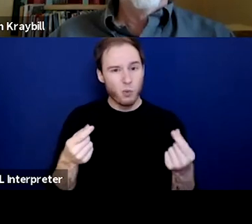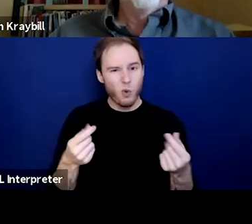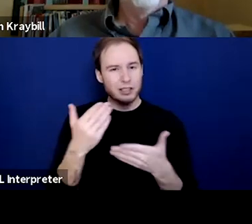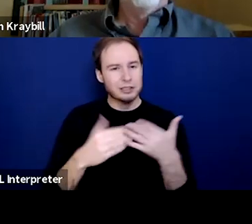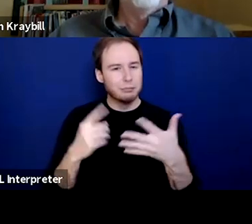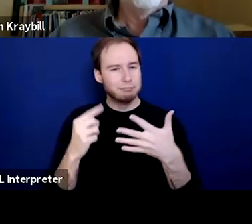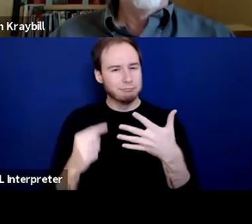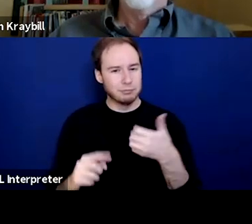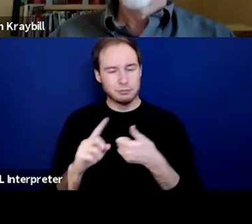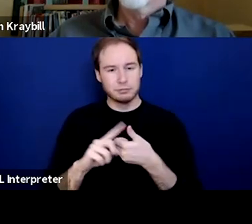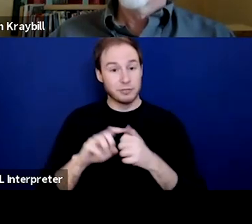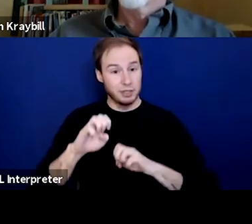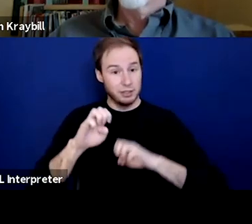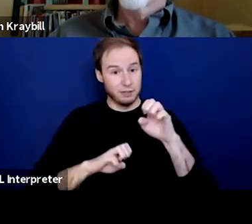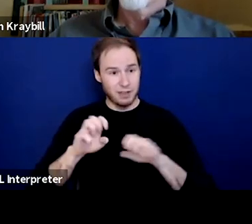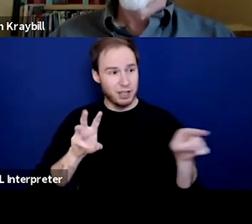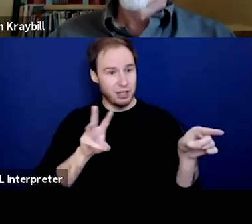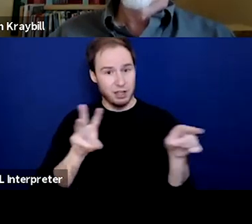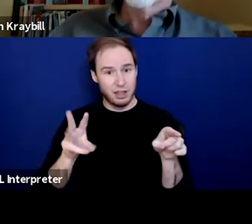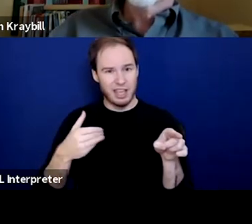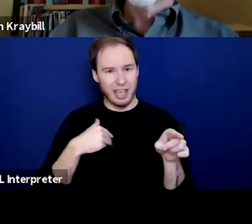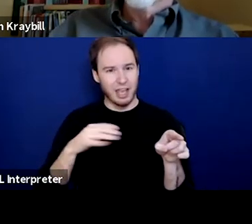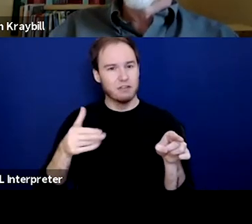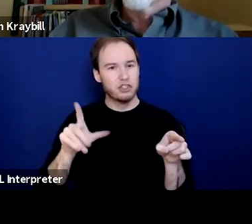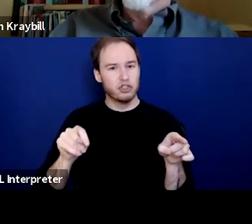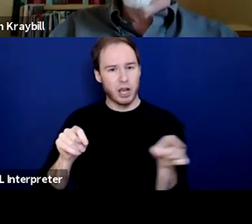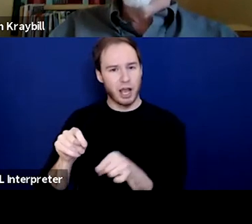We added the evaluation link in the chat. We really appreciate your time